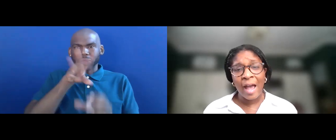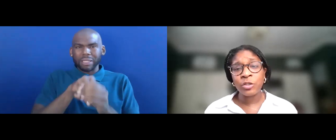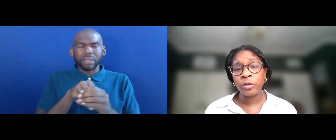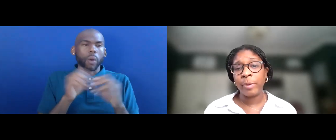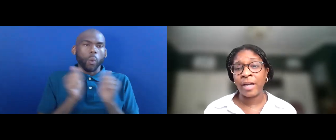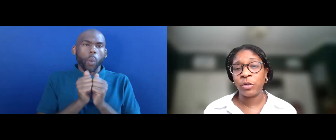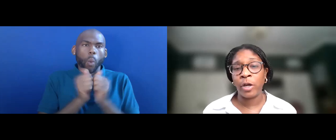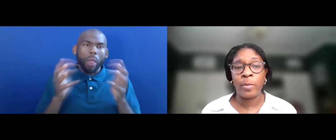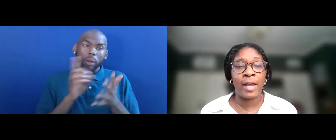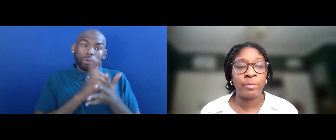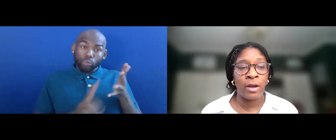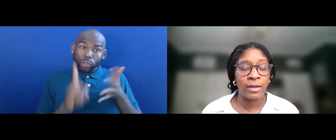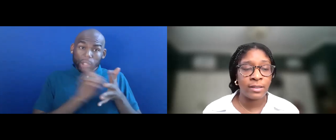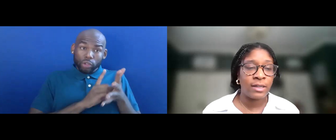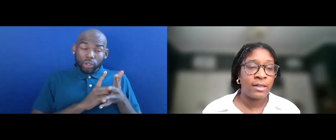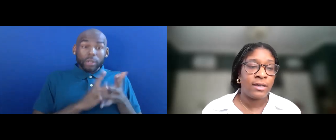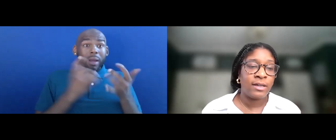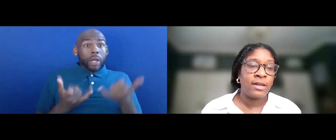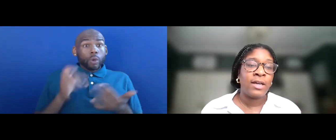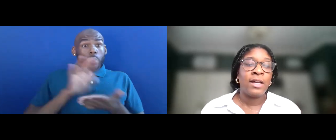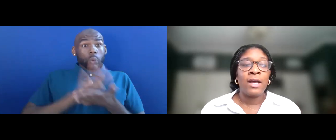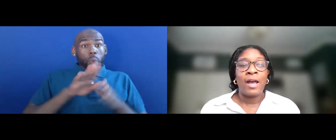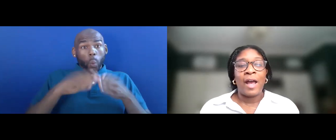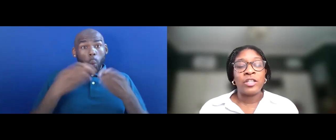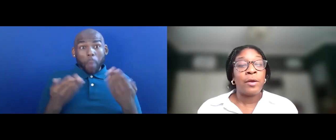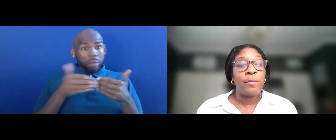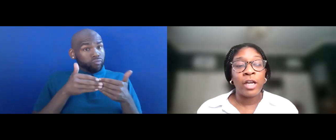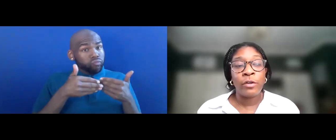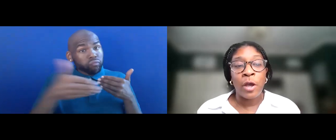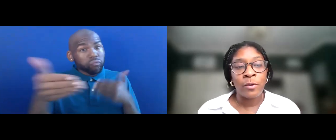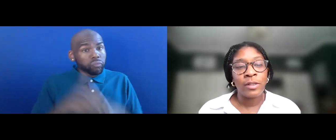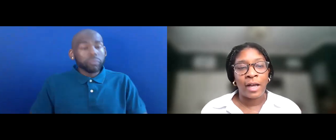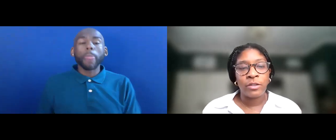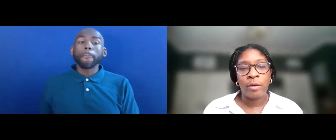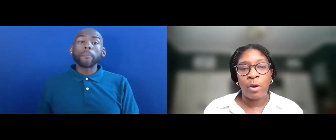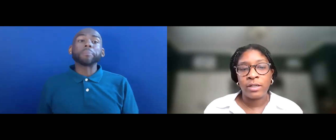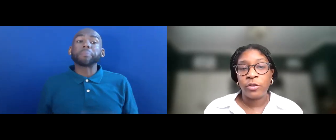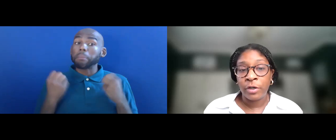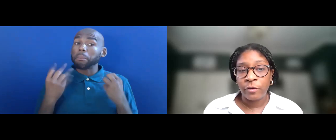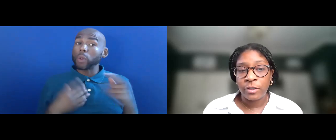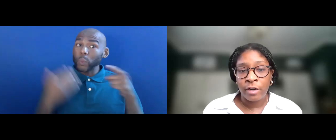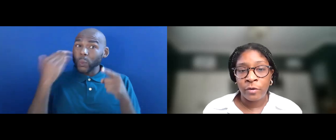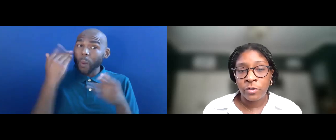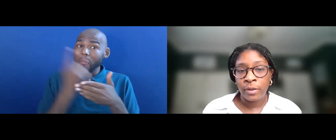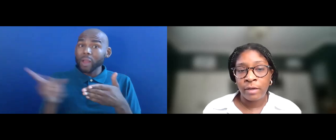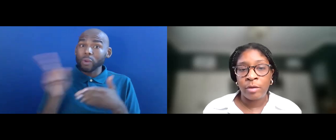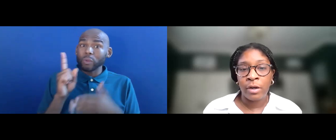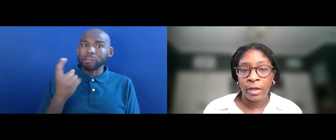AS SCHOOLS BEGIN TO REOPEN AND BEYOND. LAST WEEK MARKED THE 31st ANNIVERSARY OF THE AMERICANS